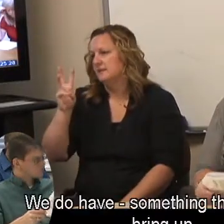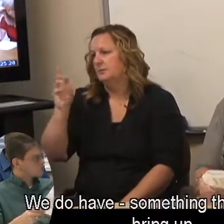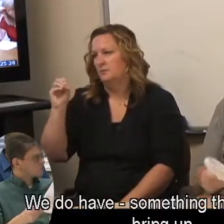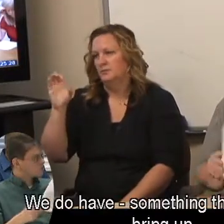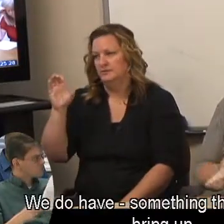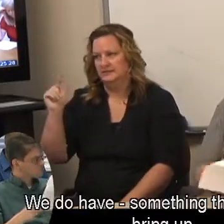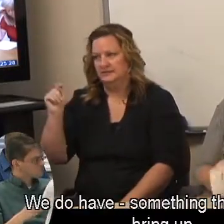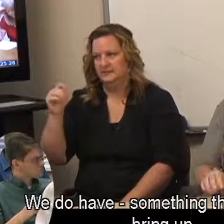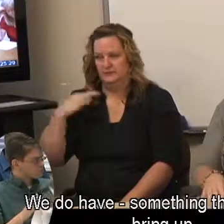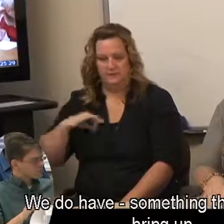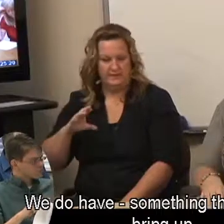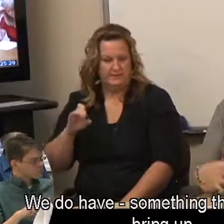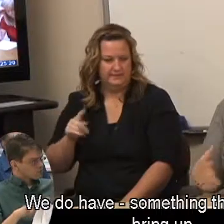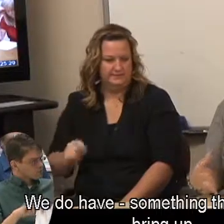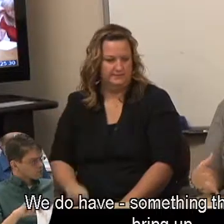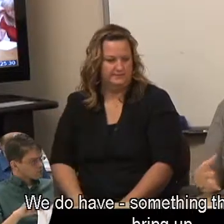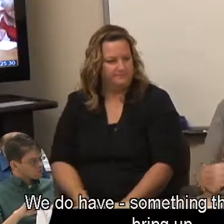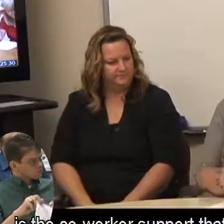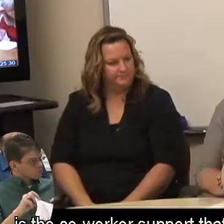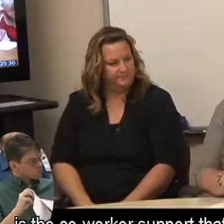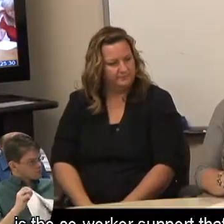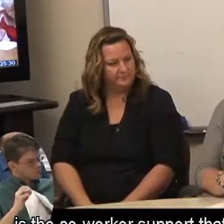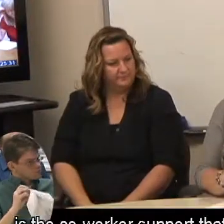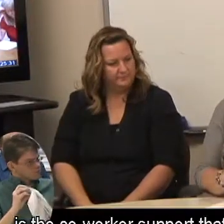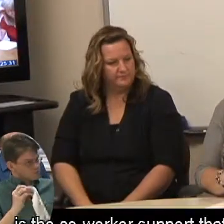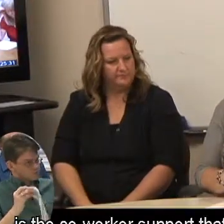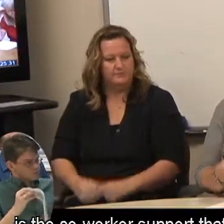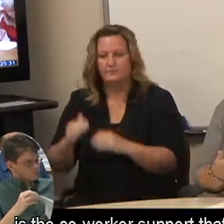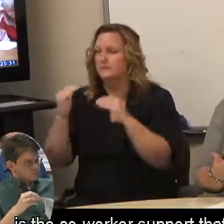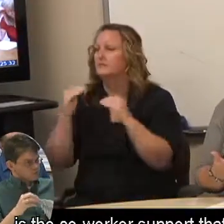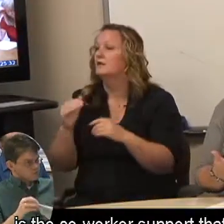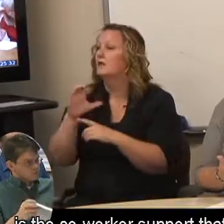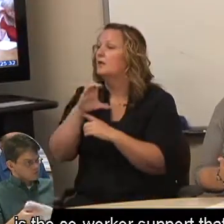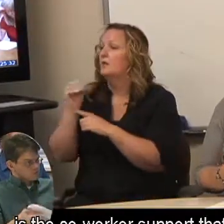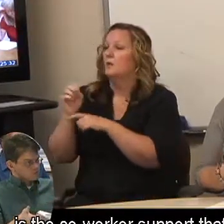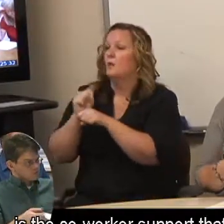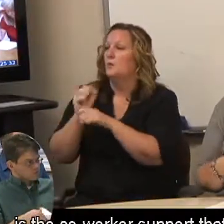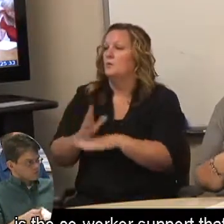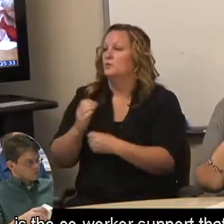We do have - something that I kind of bring up is the co-worker support that DSPD has.